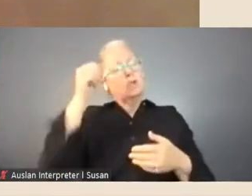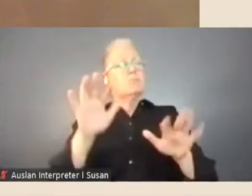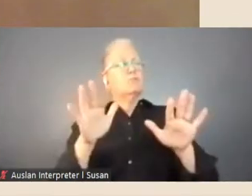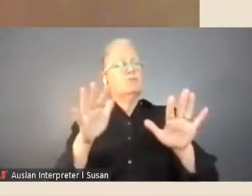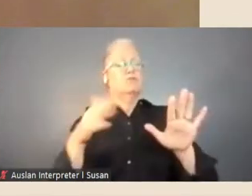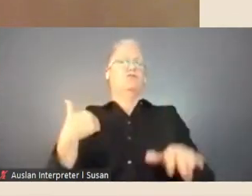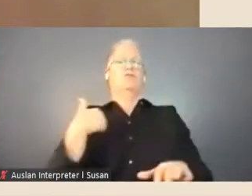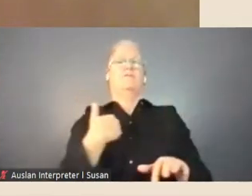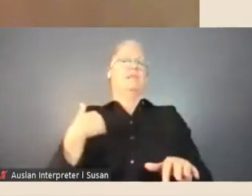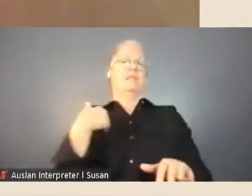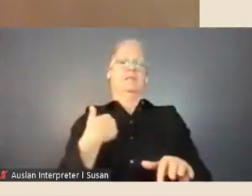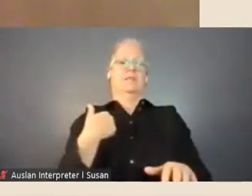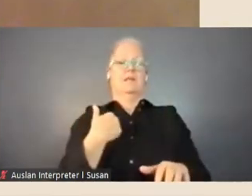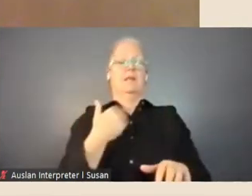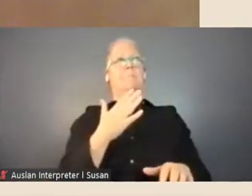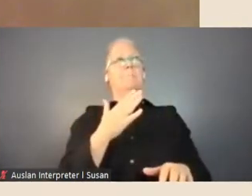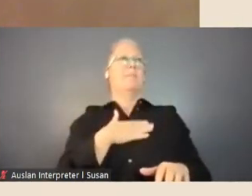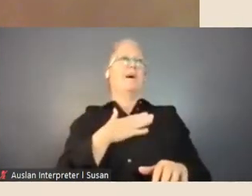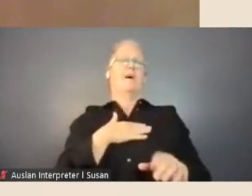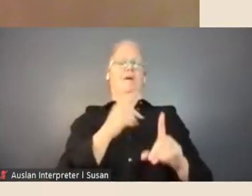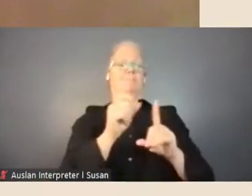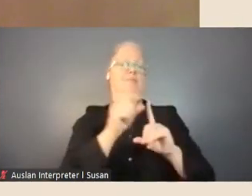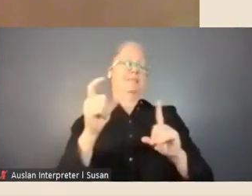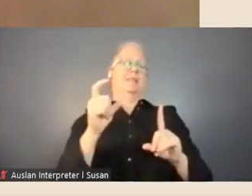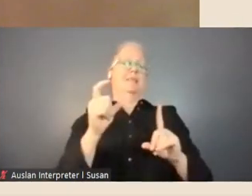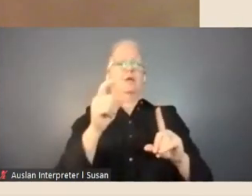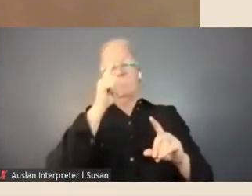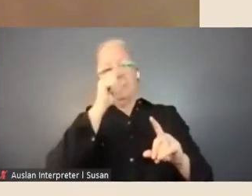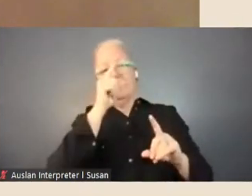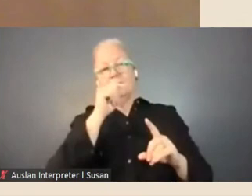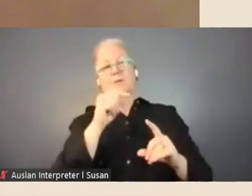my potential chances, so that's kind of a cheeky thing that I did.